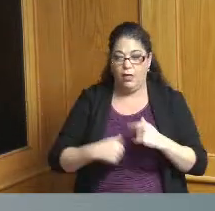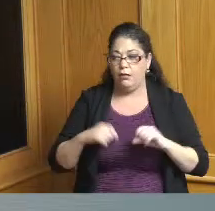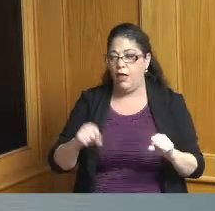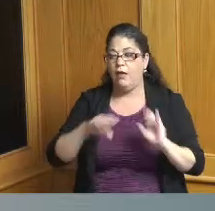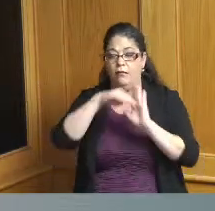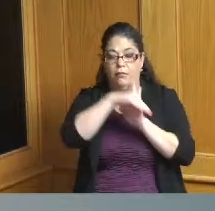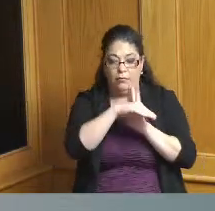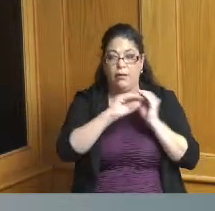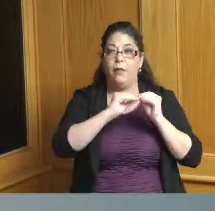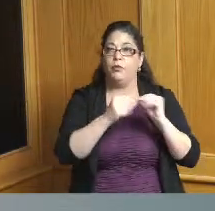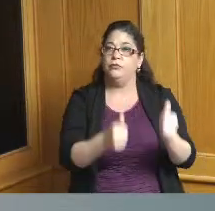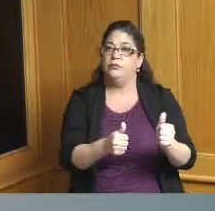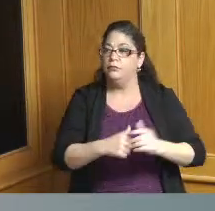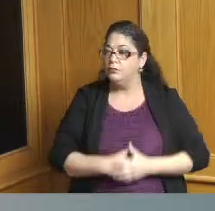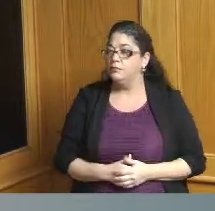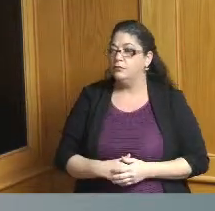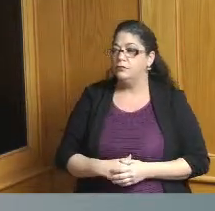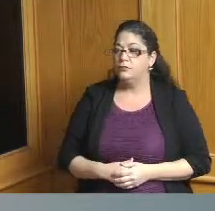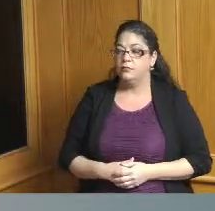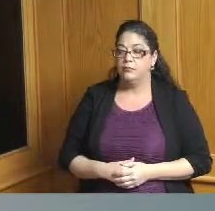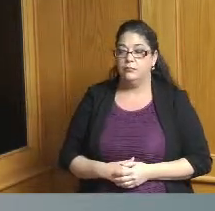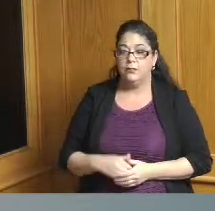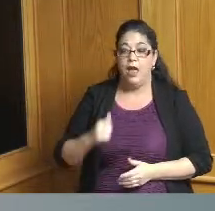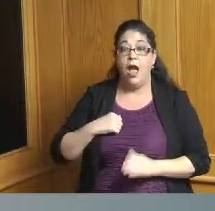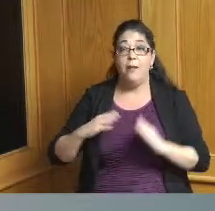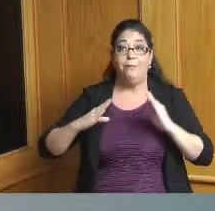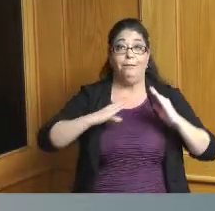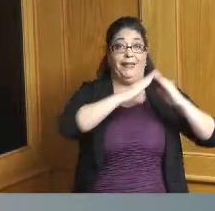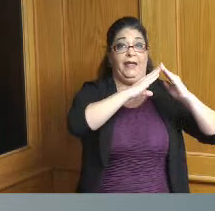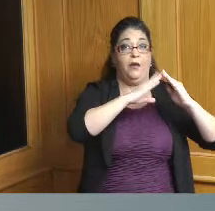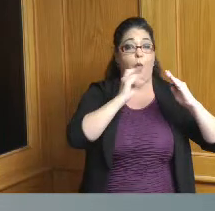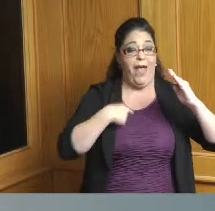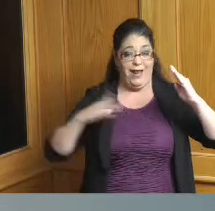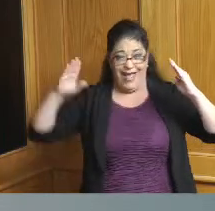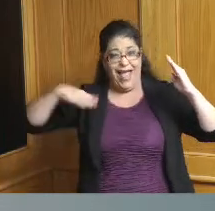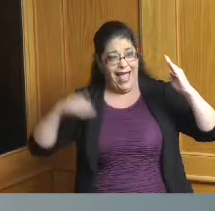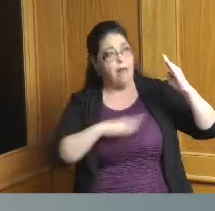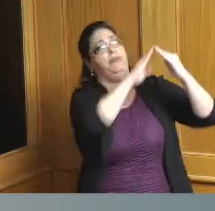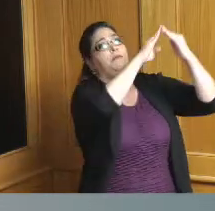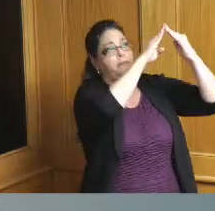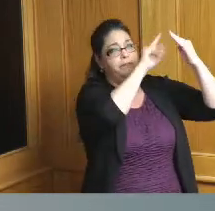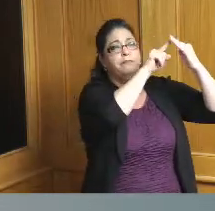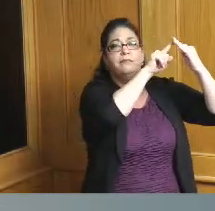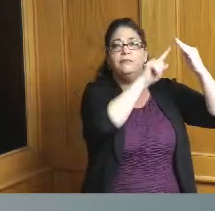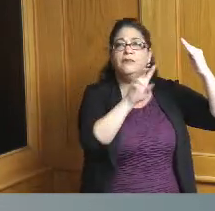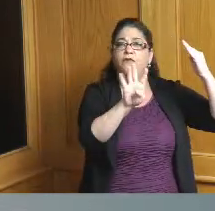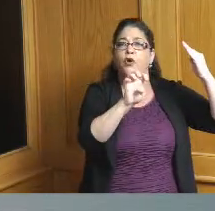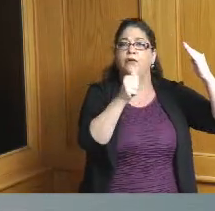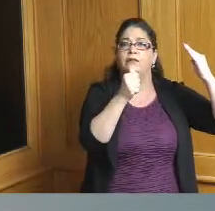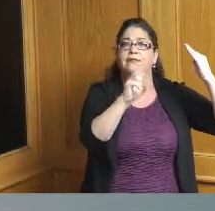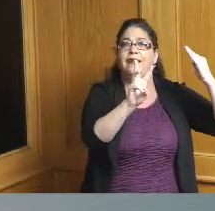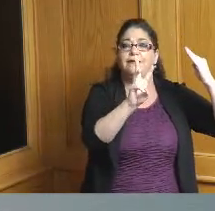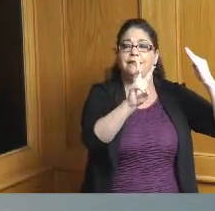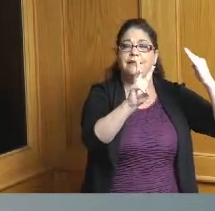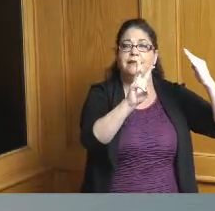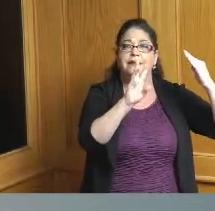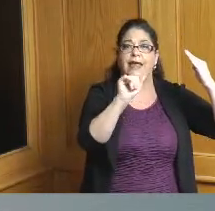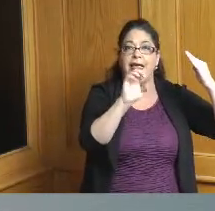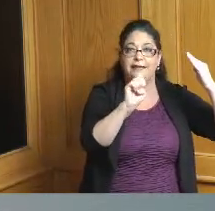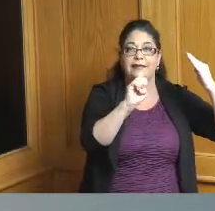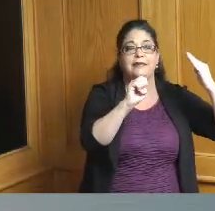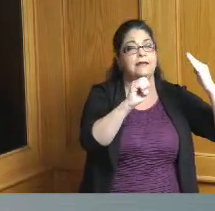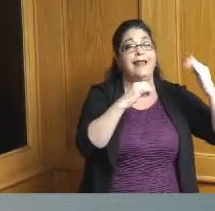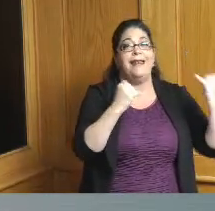our peak most recent peak was on September 16th we had about 419 cases we are now today at 315